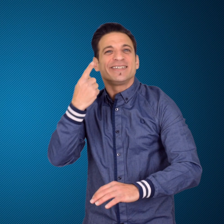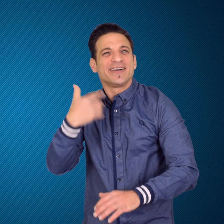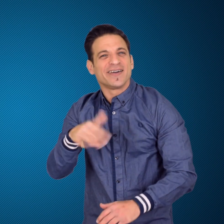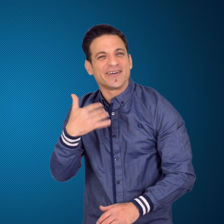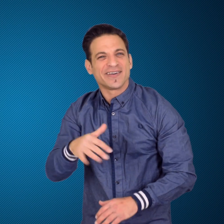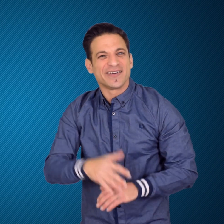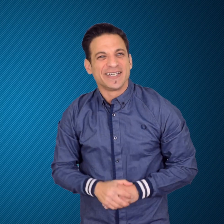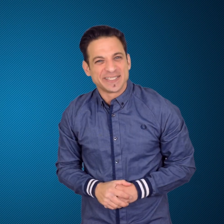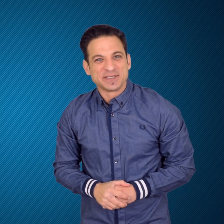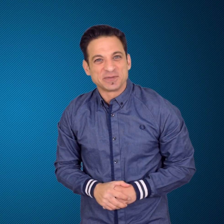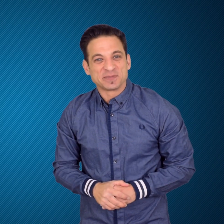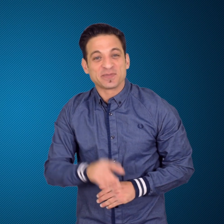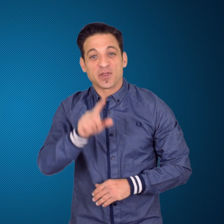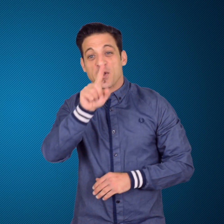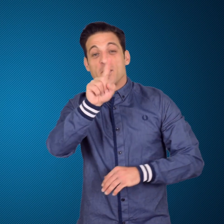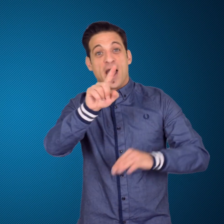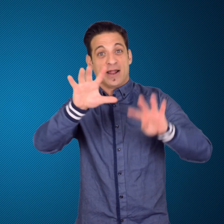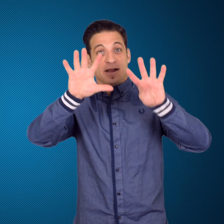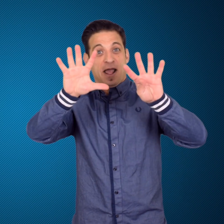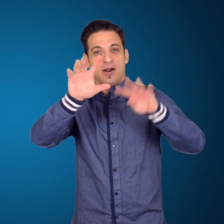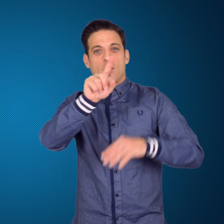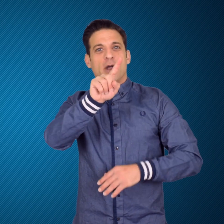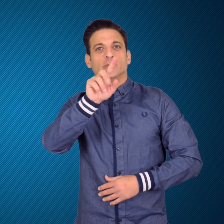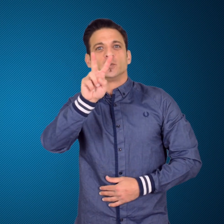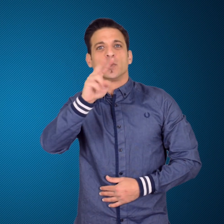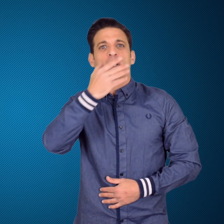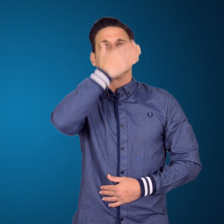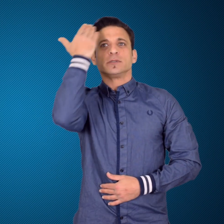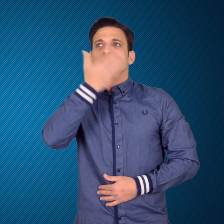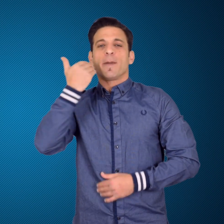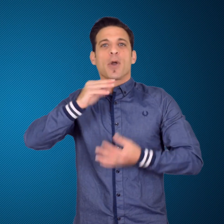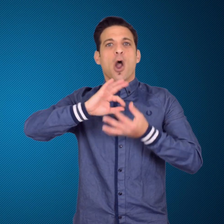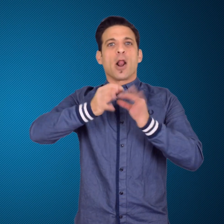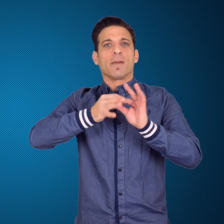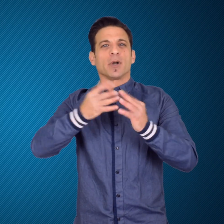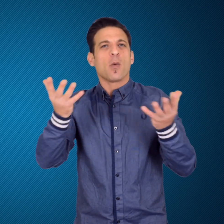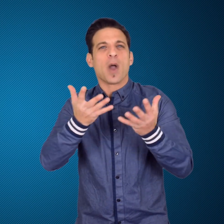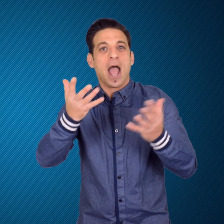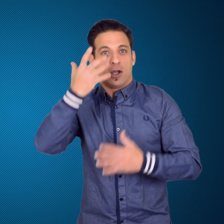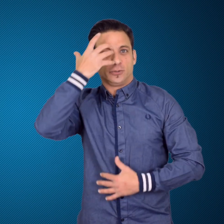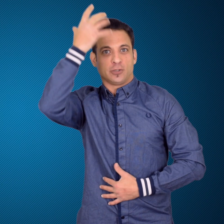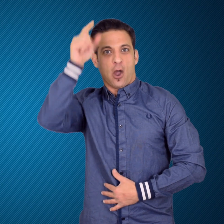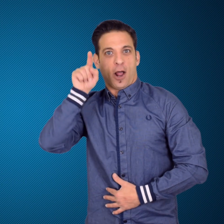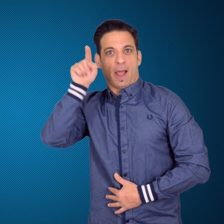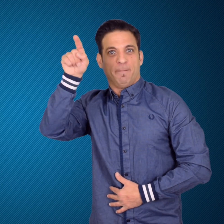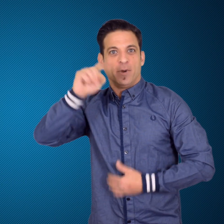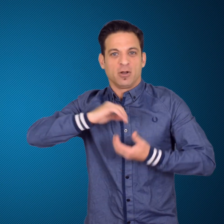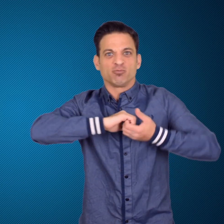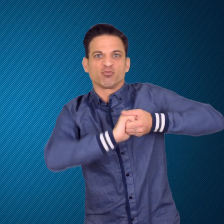At the 1912 Summer Olympics in Stockholm, a wrestling match